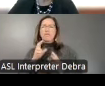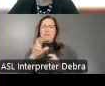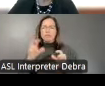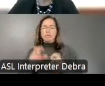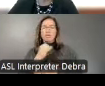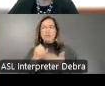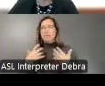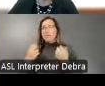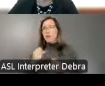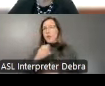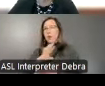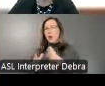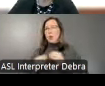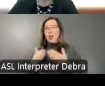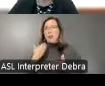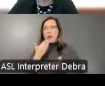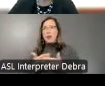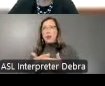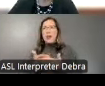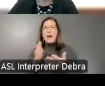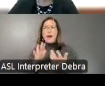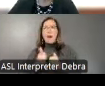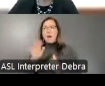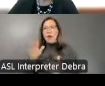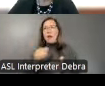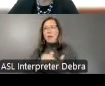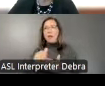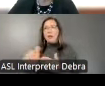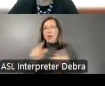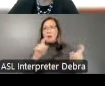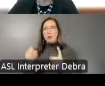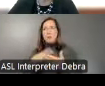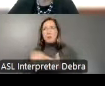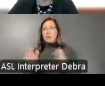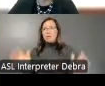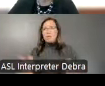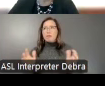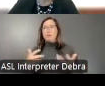and wellbeing through a $5 million pilot program to foster social connection and belonging through